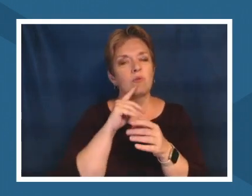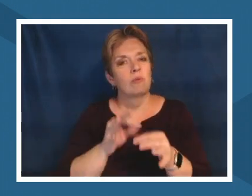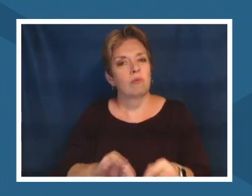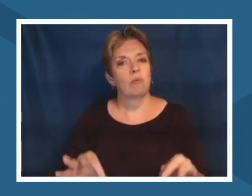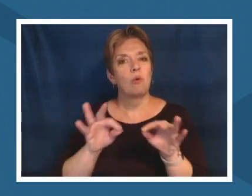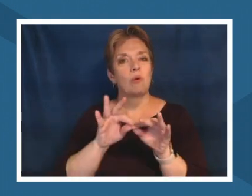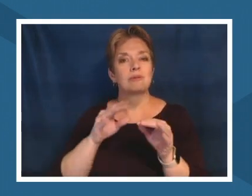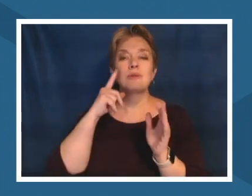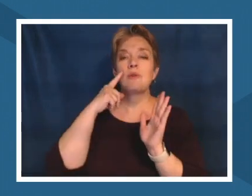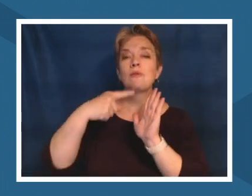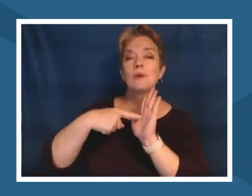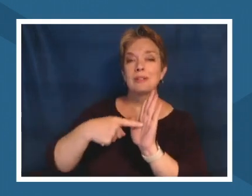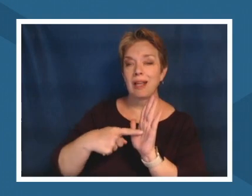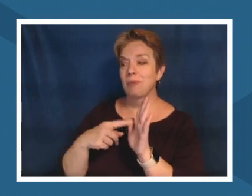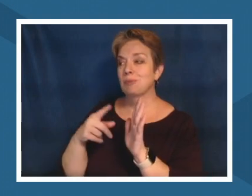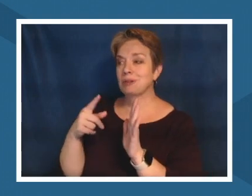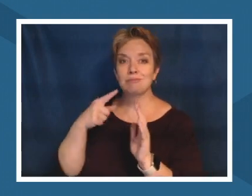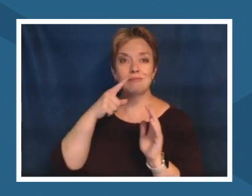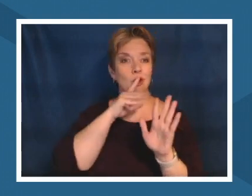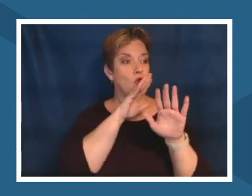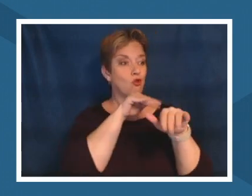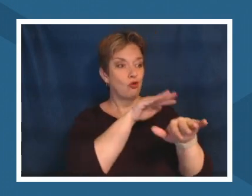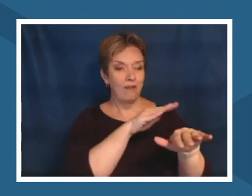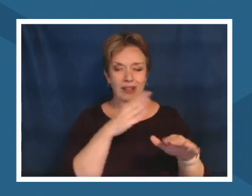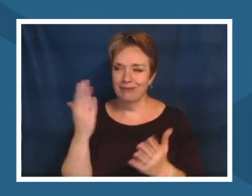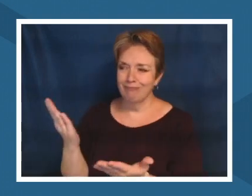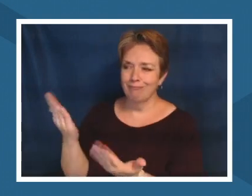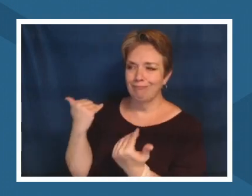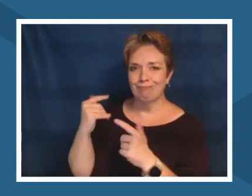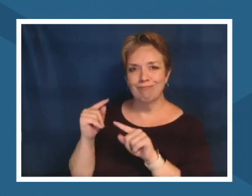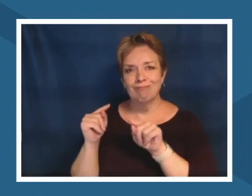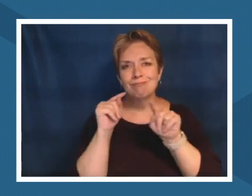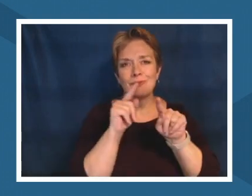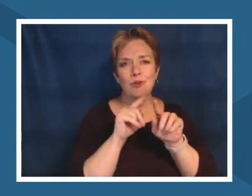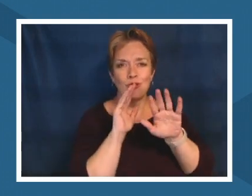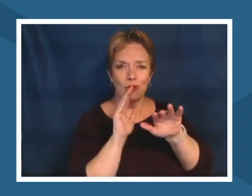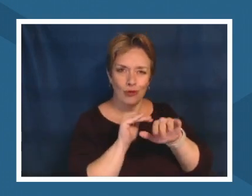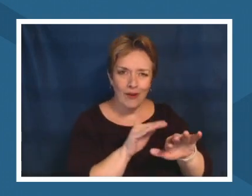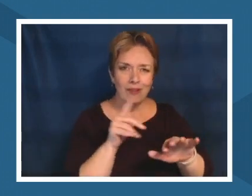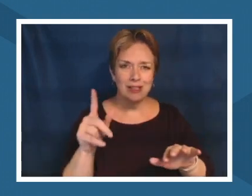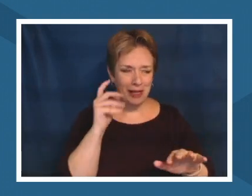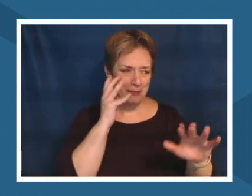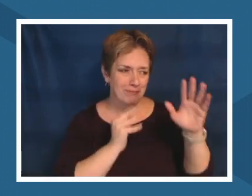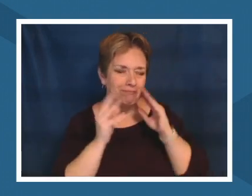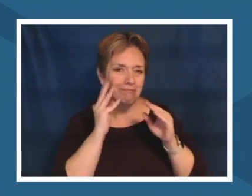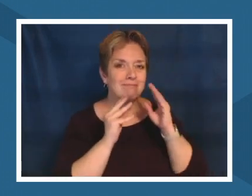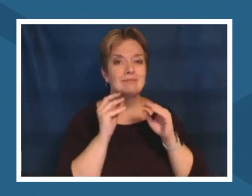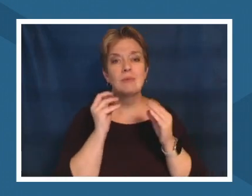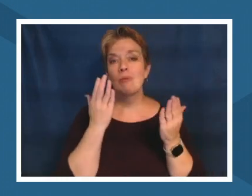colorado river or rafting on it so they get that experience taking them hiking